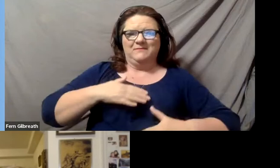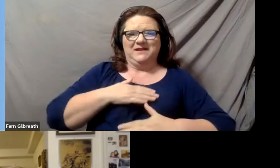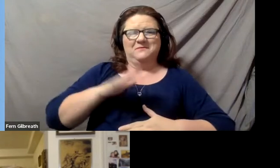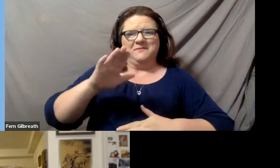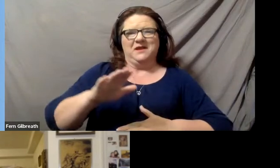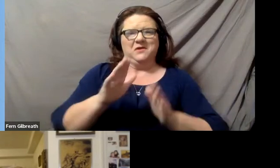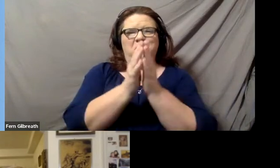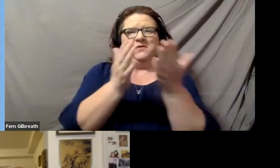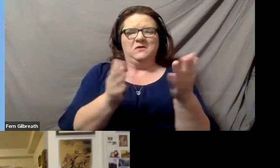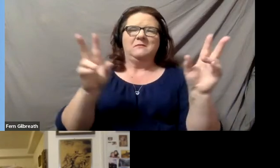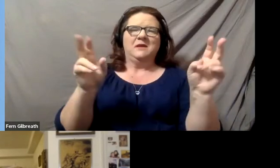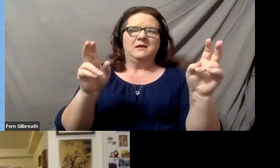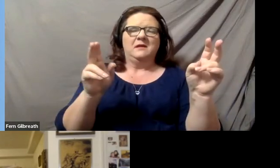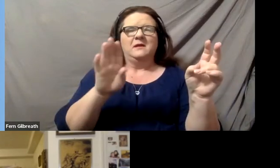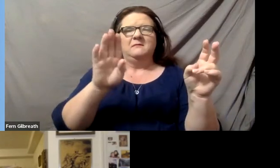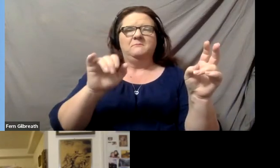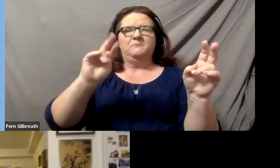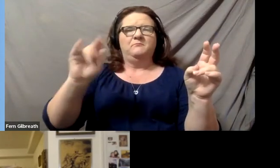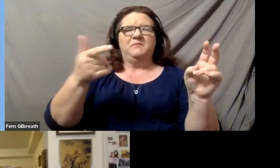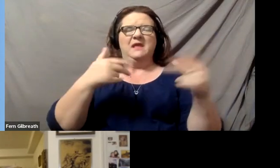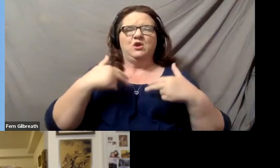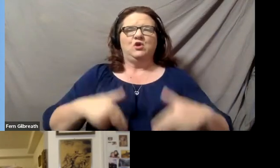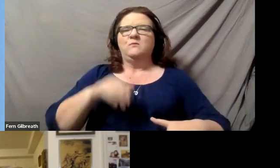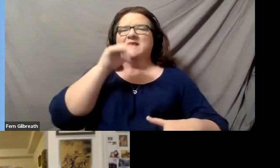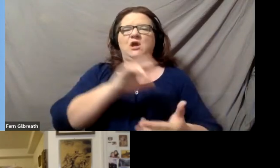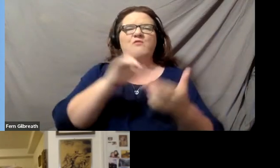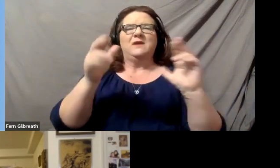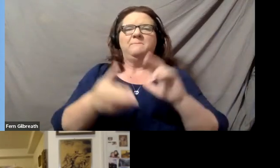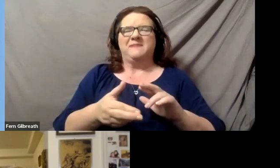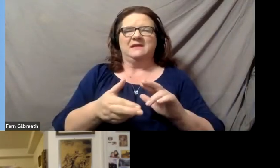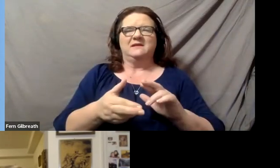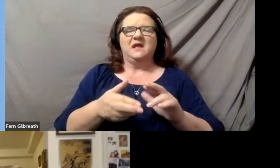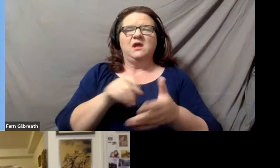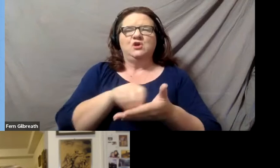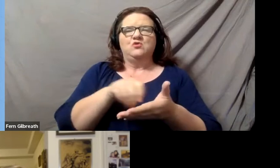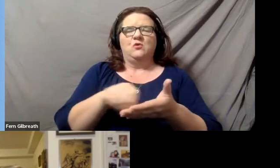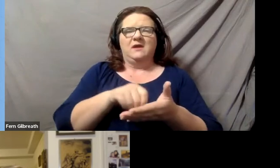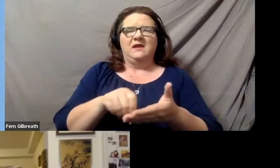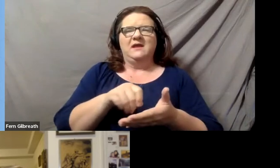"Being Heumann: An Unrepentant Memoir of a Disability Rights Activist," that was published in 2020.